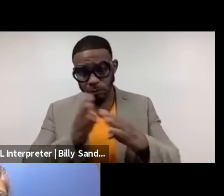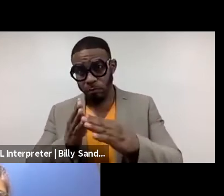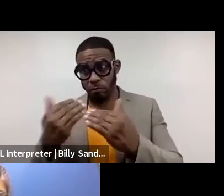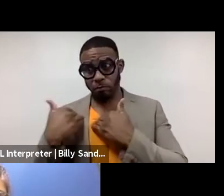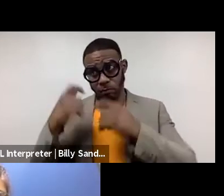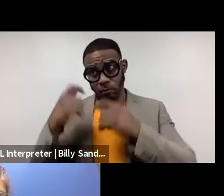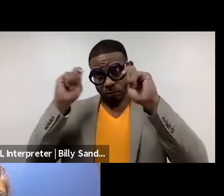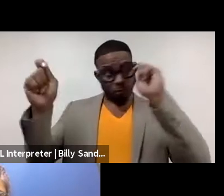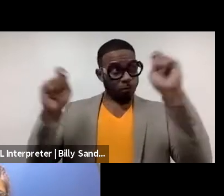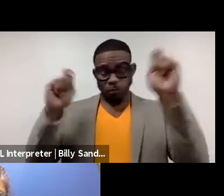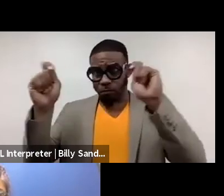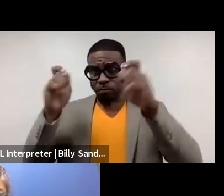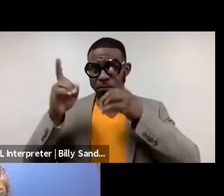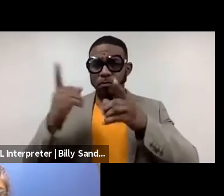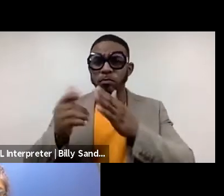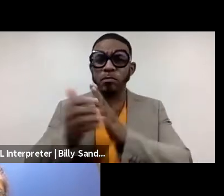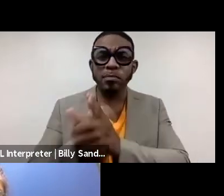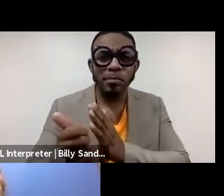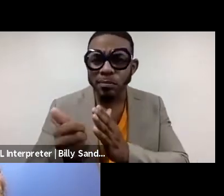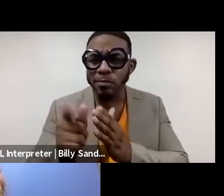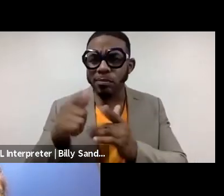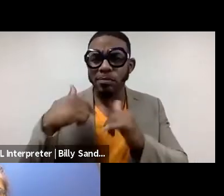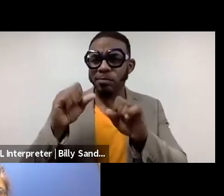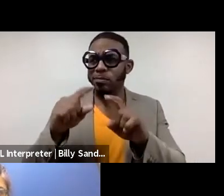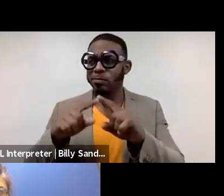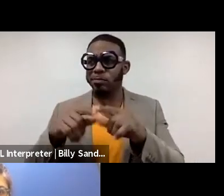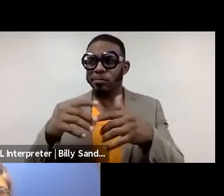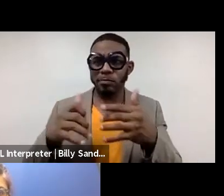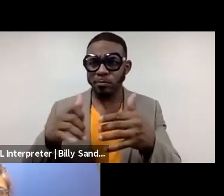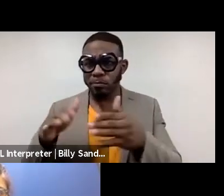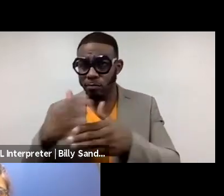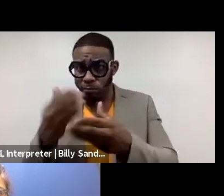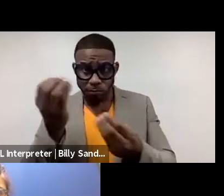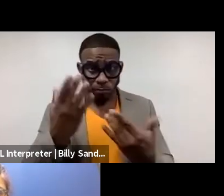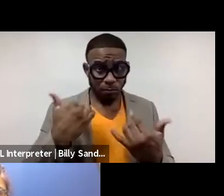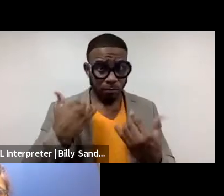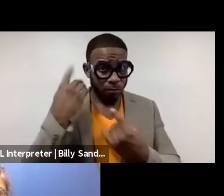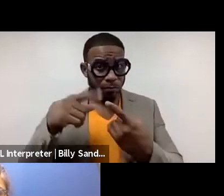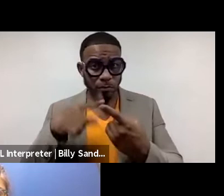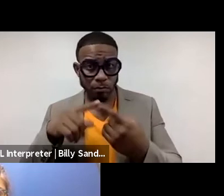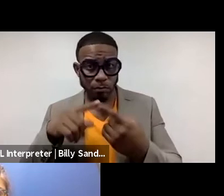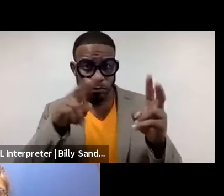what are those skills that you can share with us as we think about the subject of dramaturgy?